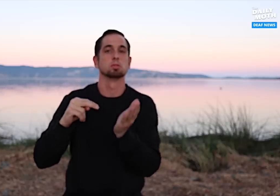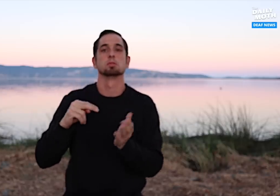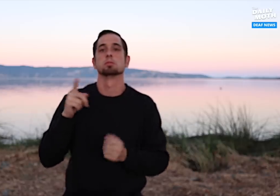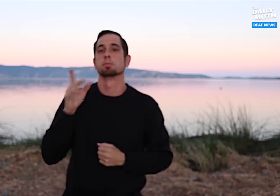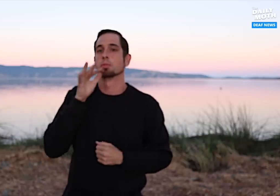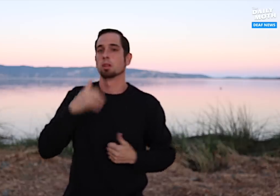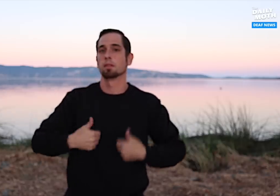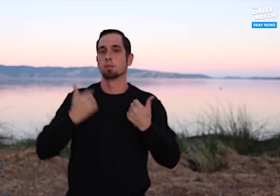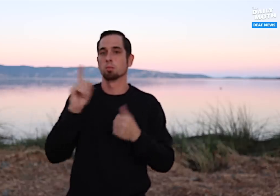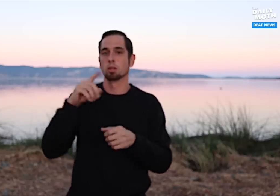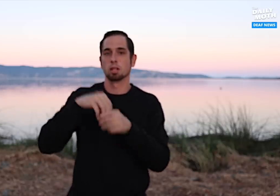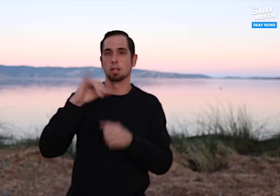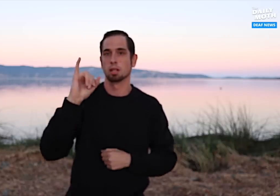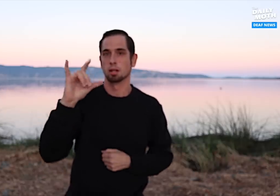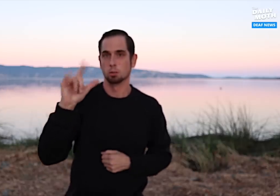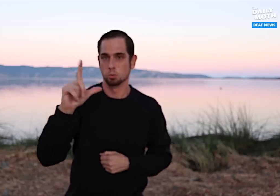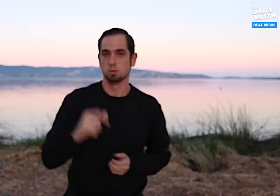and lives in Illinois.